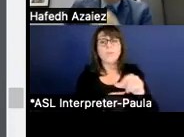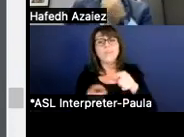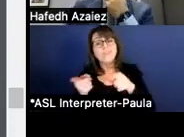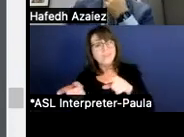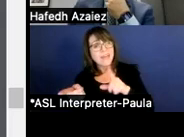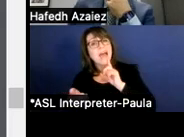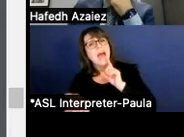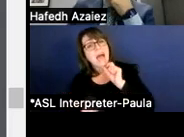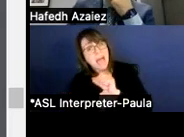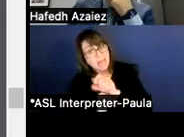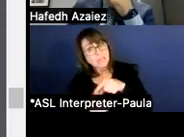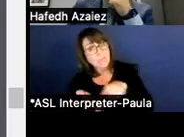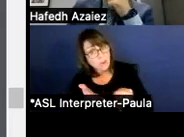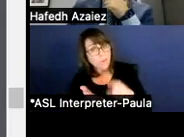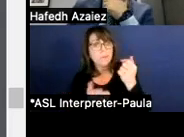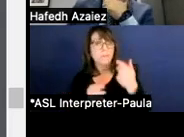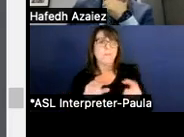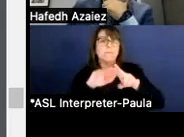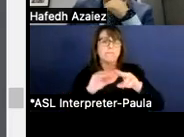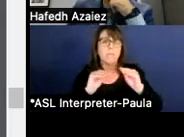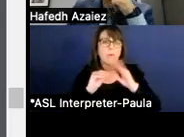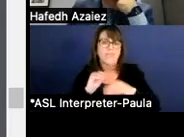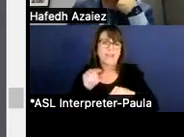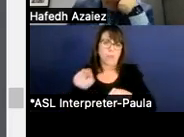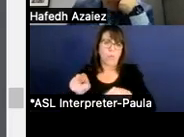than the number that's reflected in here. So I wanted to explain that difference for you.